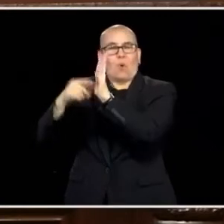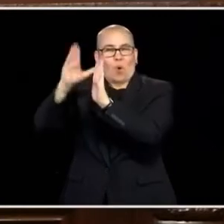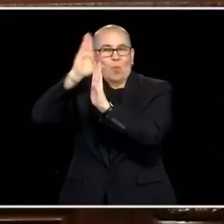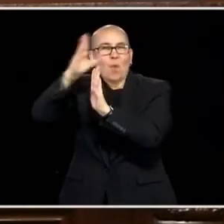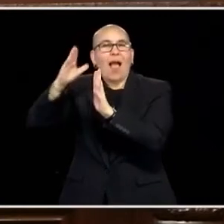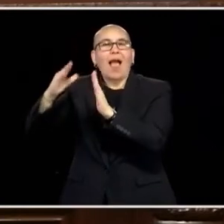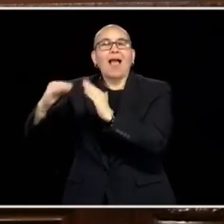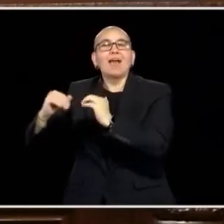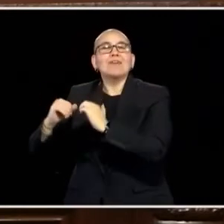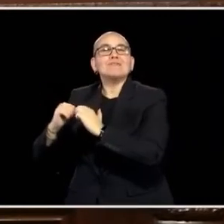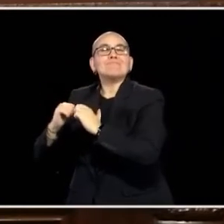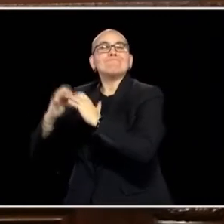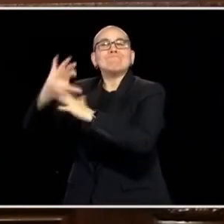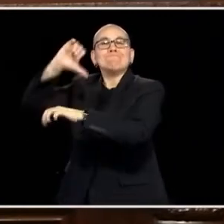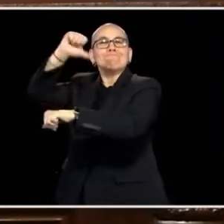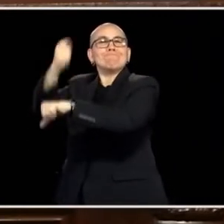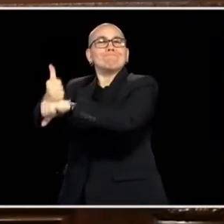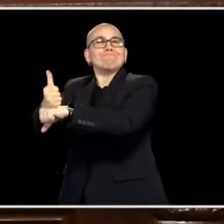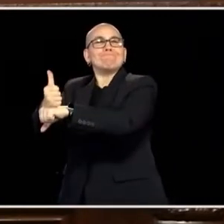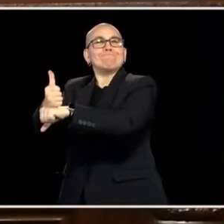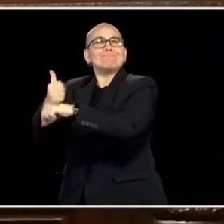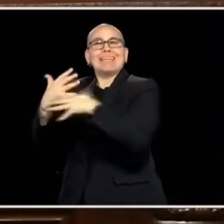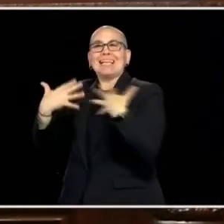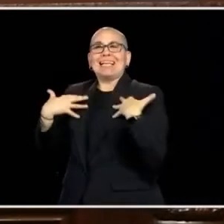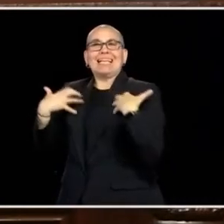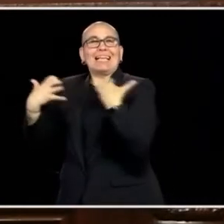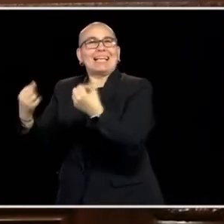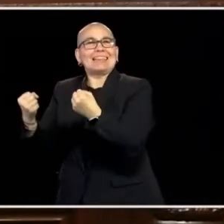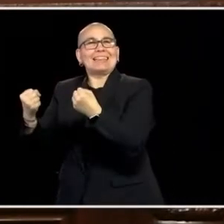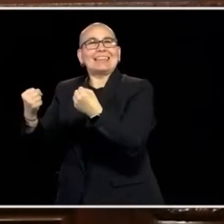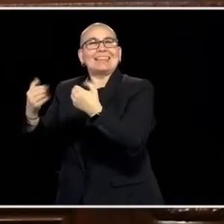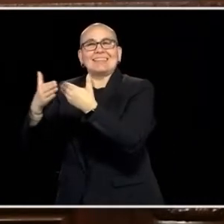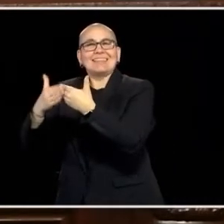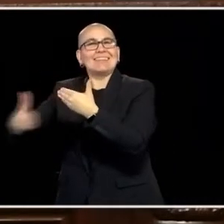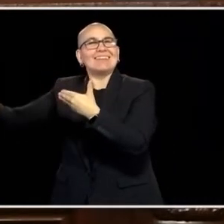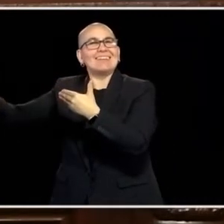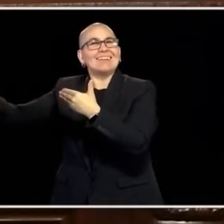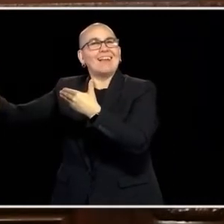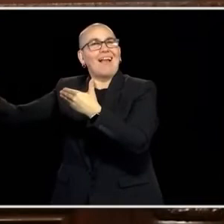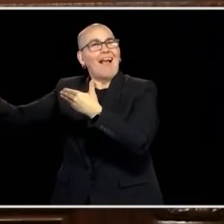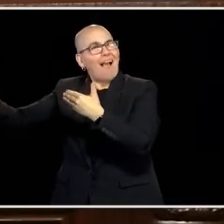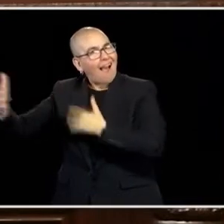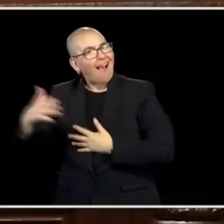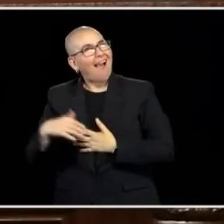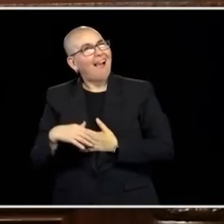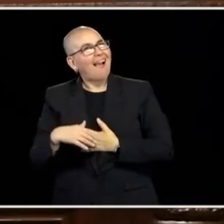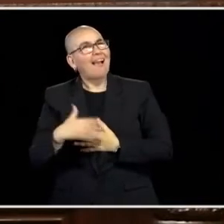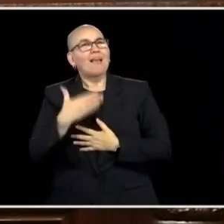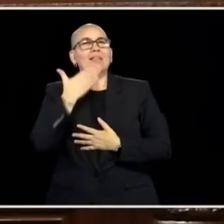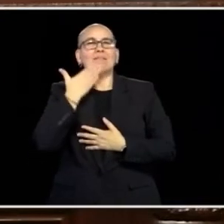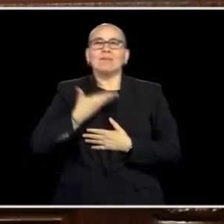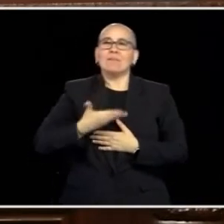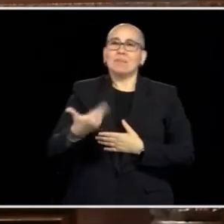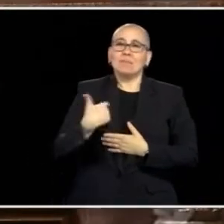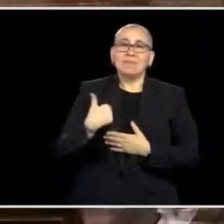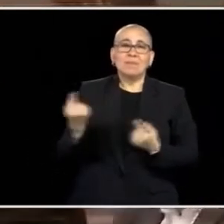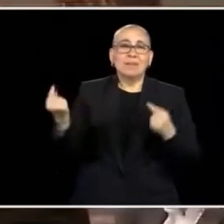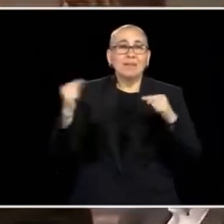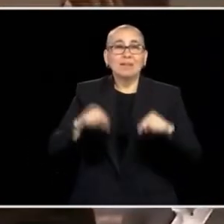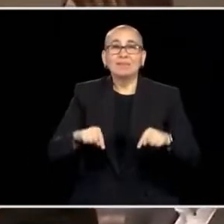THE GIFT THAT YOU GAVE TO YOUR PEOPLE IS A GREAT EXAMPLE FOR ALL OF US, AND THANK YOU FOR ALLOWING ME TO BE THERE. AND THERE ARE EVEN IN THE